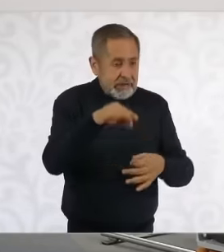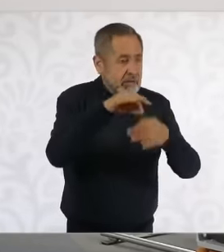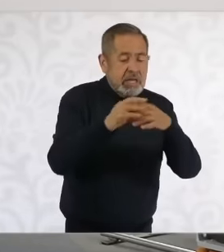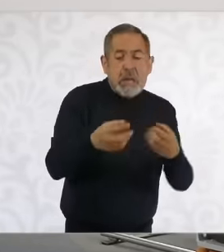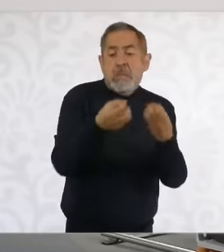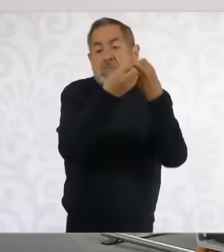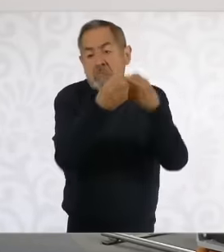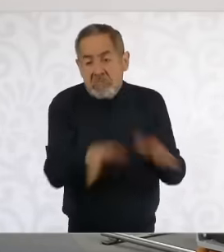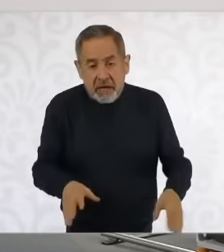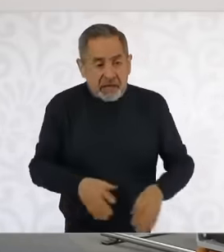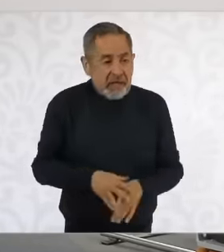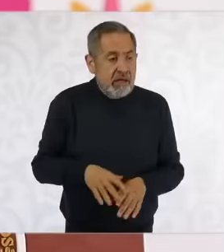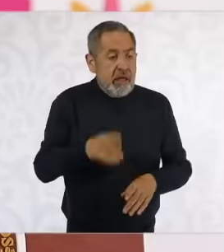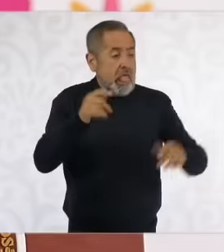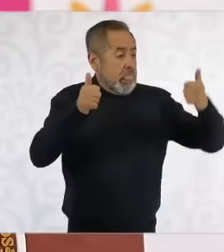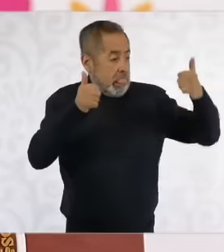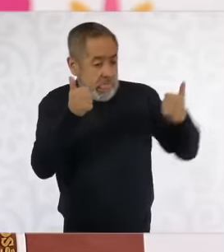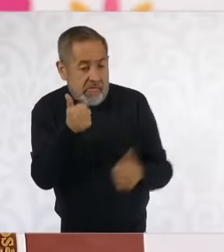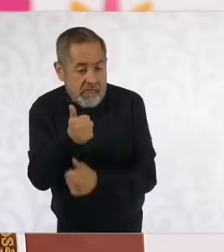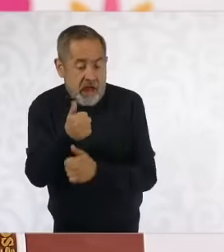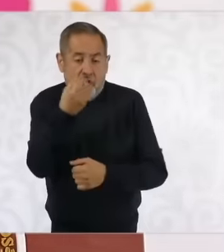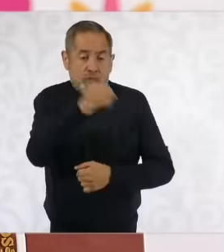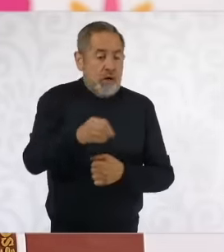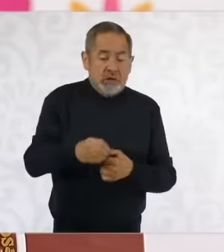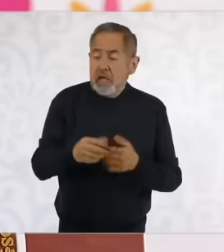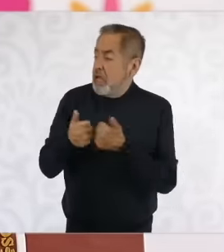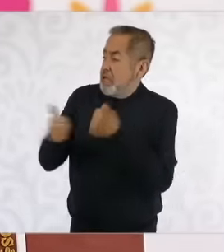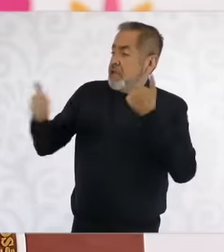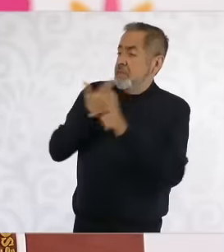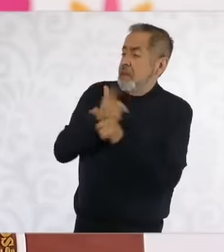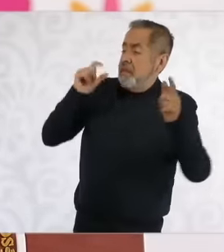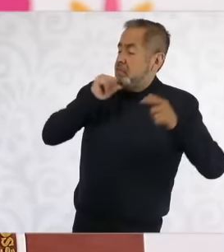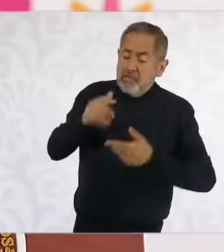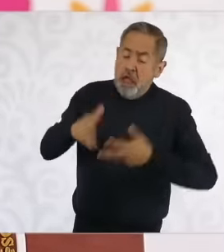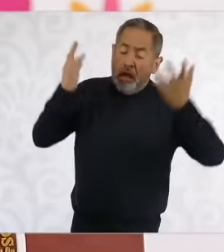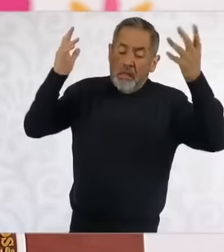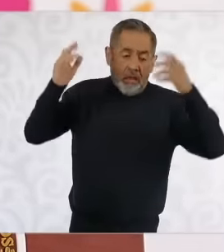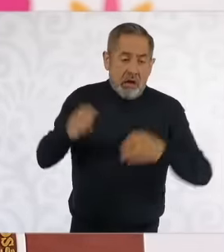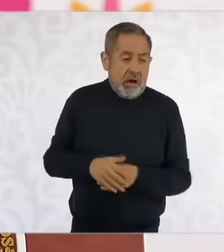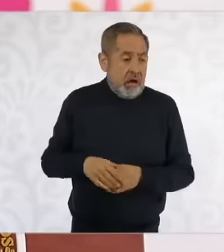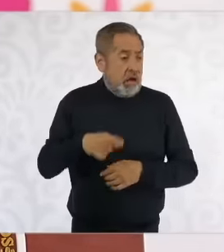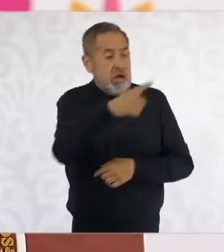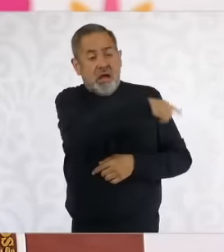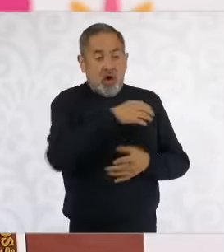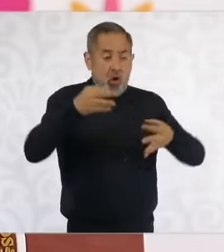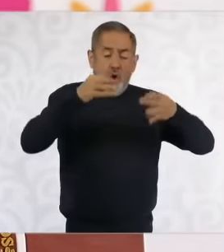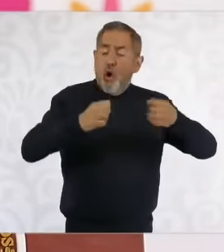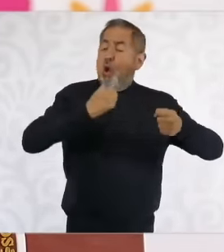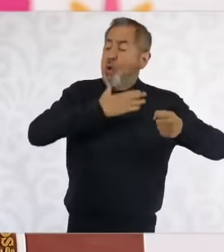independence and integrity. Pillars of a fair and equitable legal system.